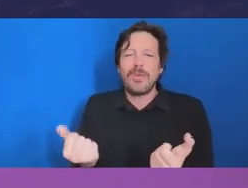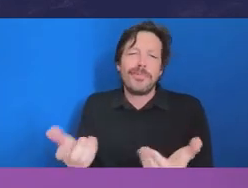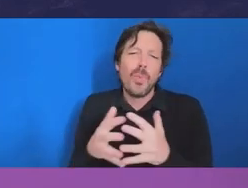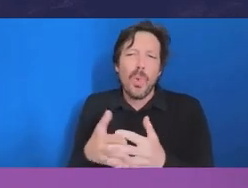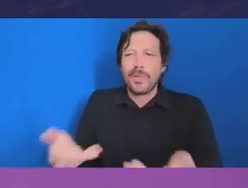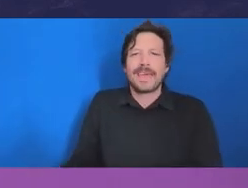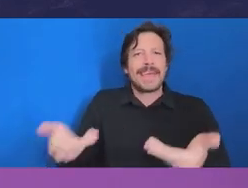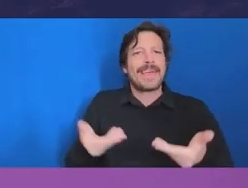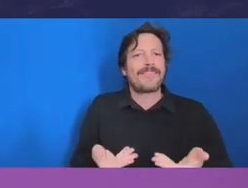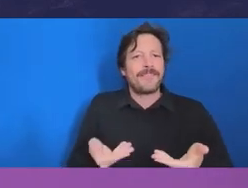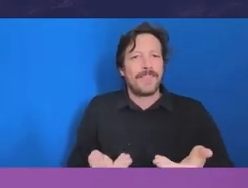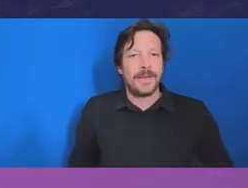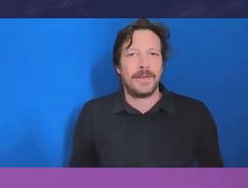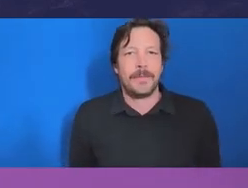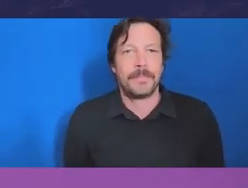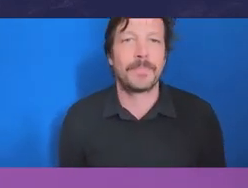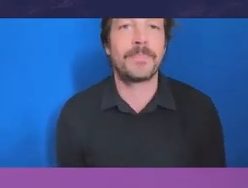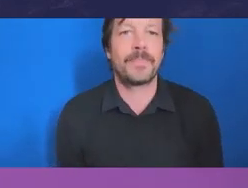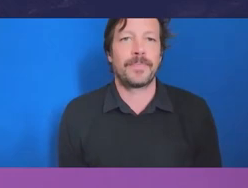your concern that the conduct is improper.